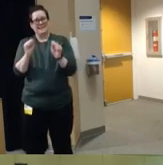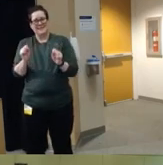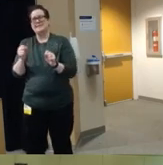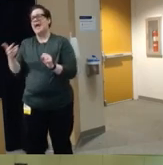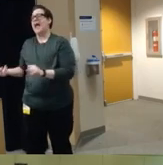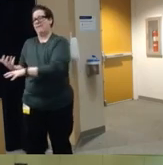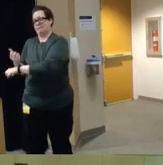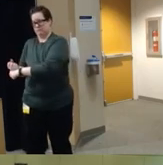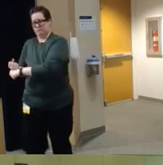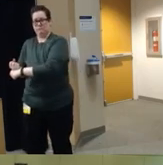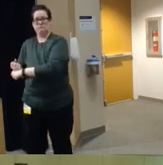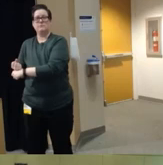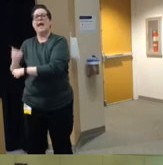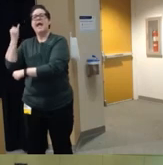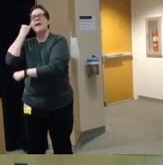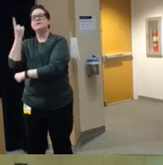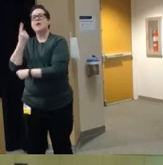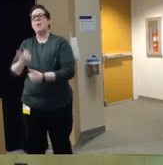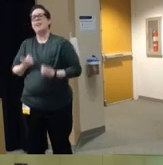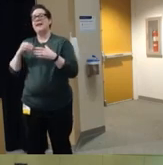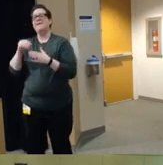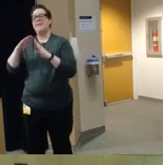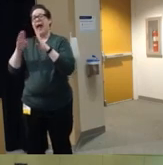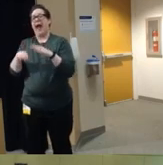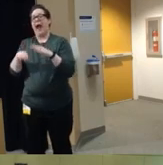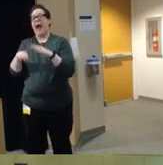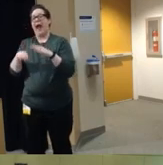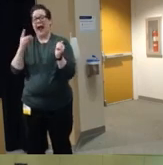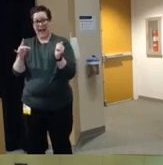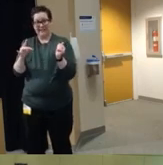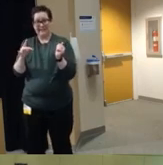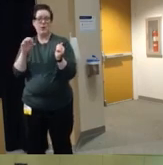with an individual who is under the age of 18 um or an individual is prohibited from possessing a